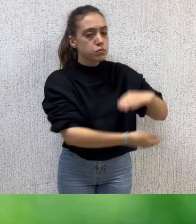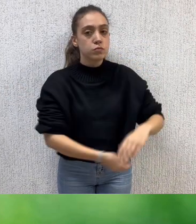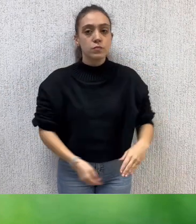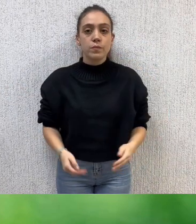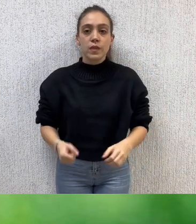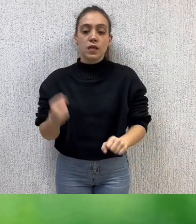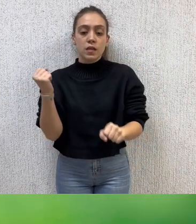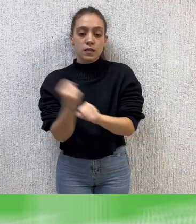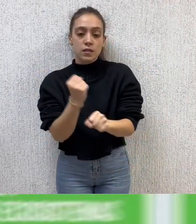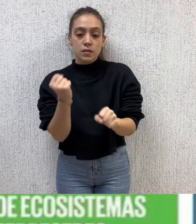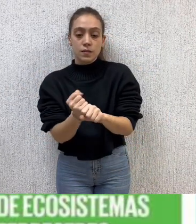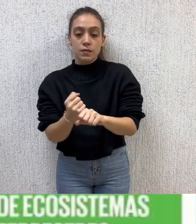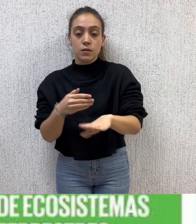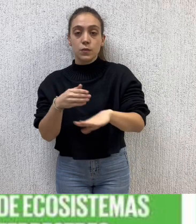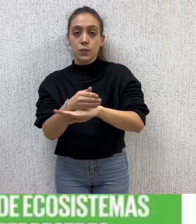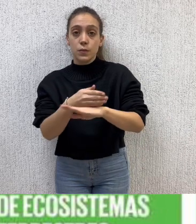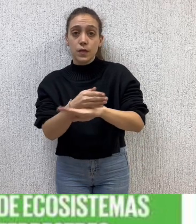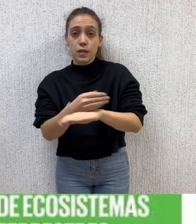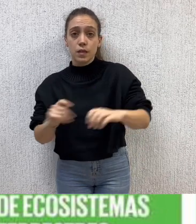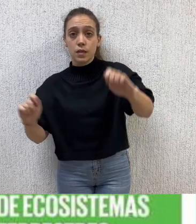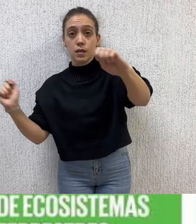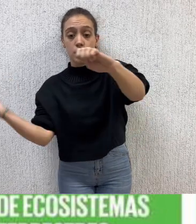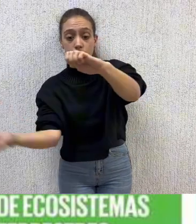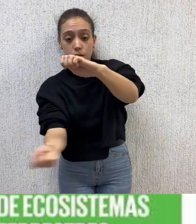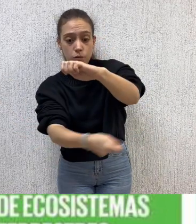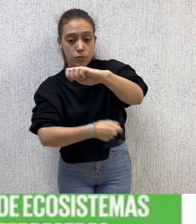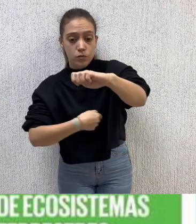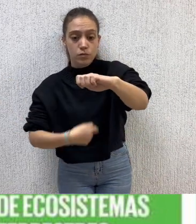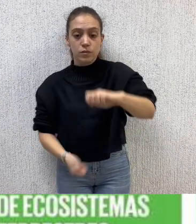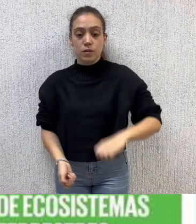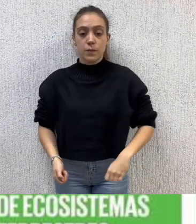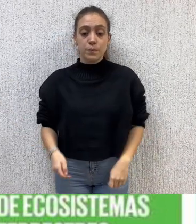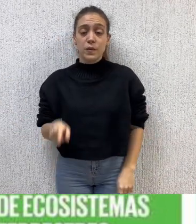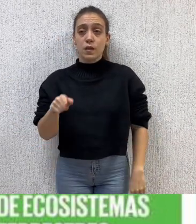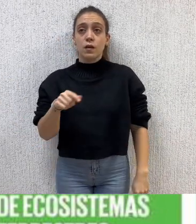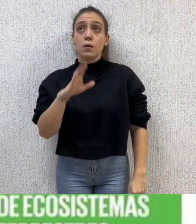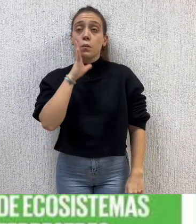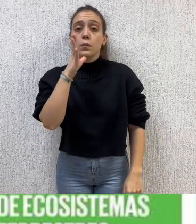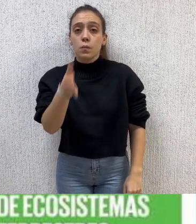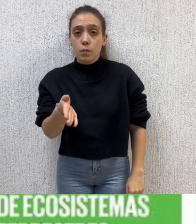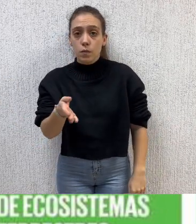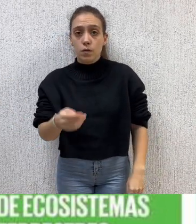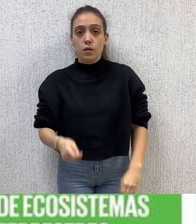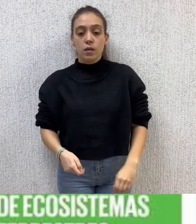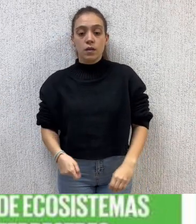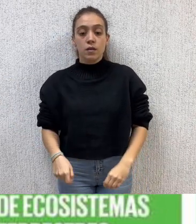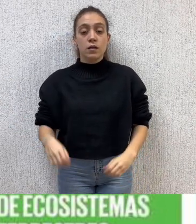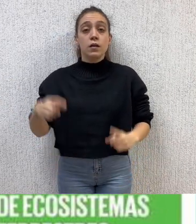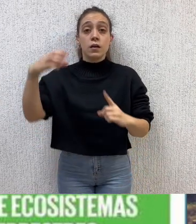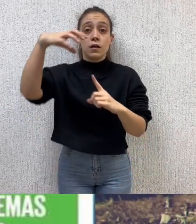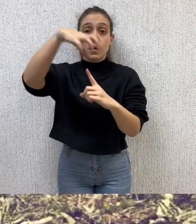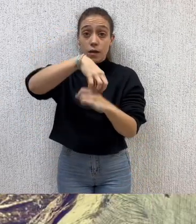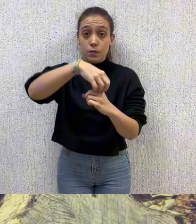which are often exploited due to their abundance of ecosystem resources.